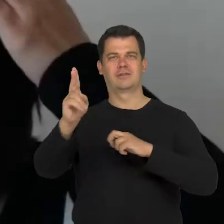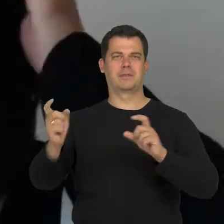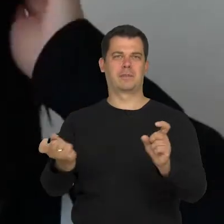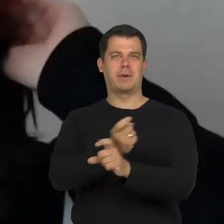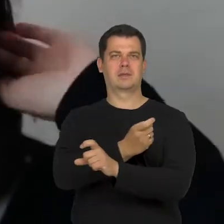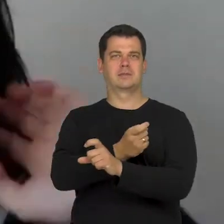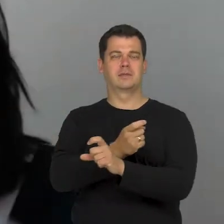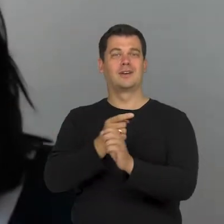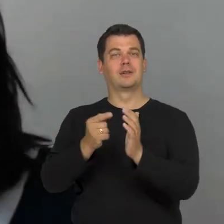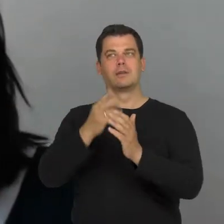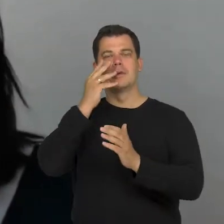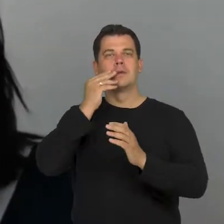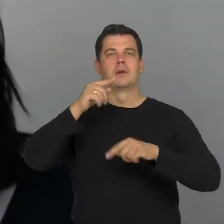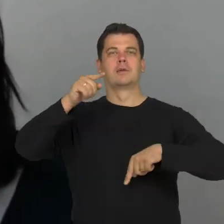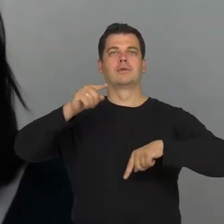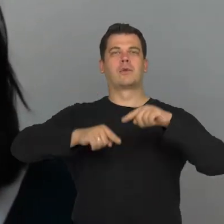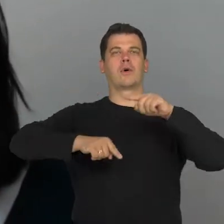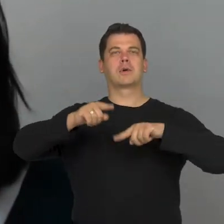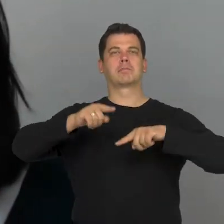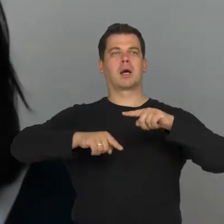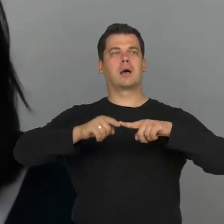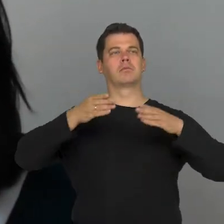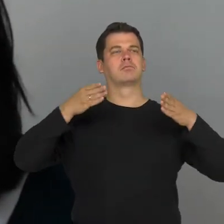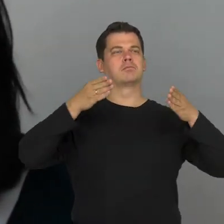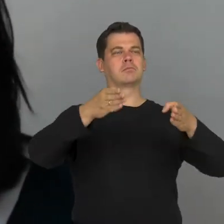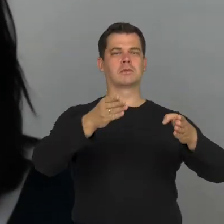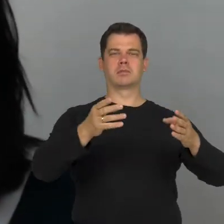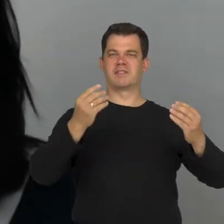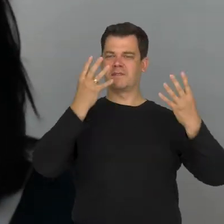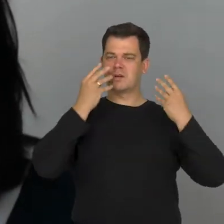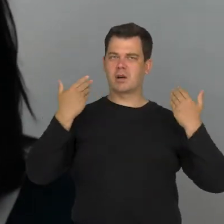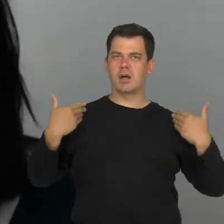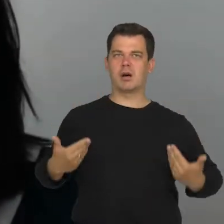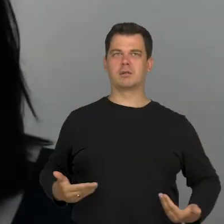The problem with that norm which decides about everything.